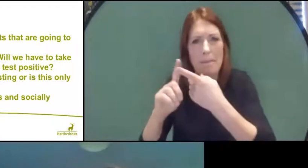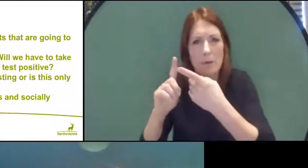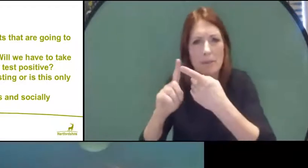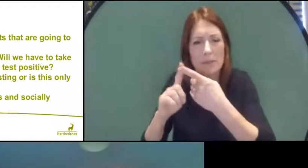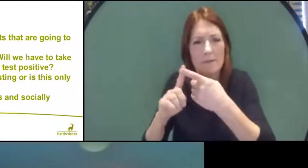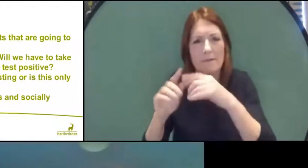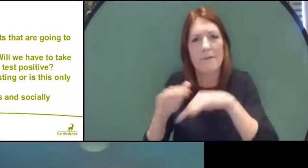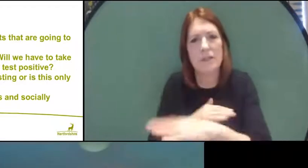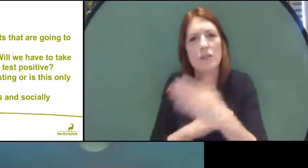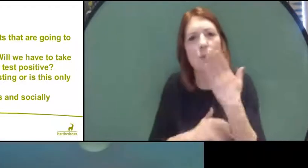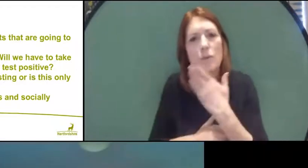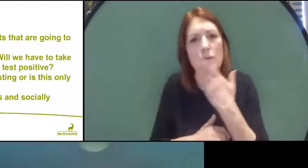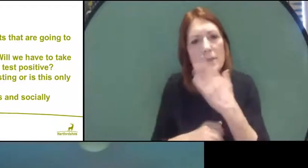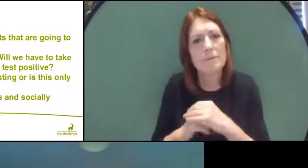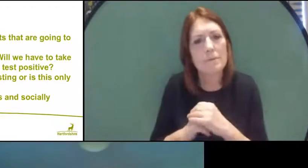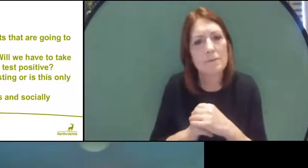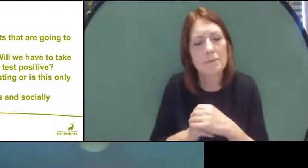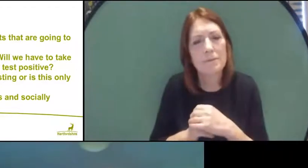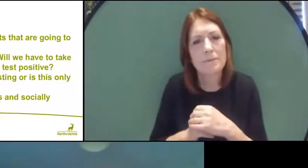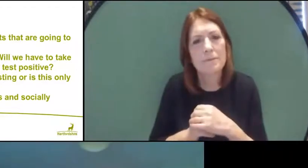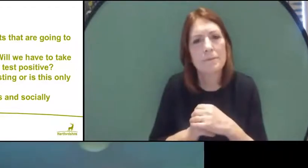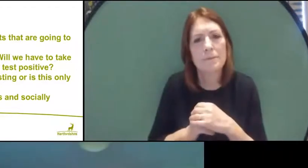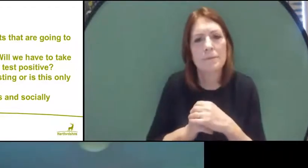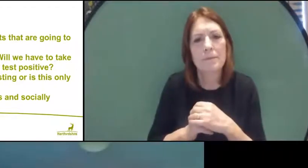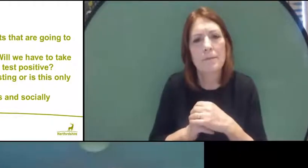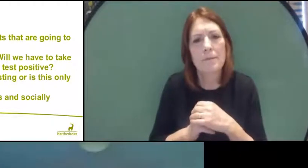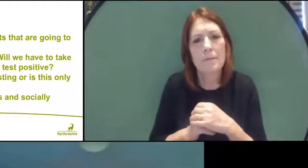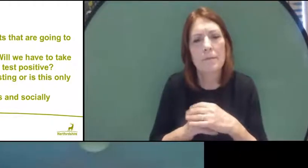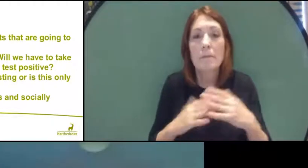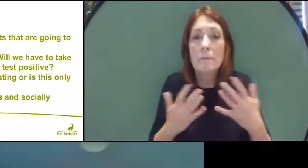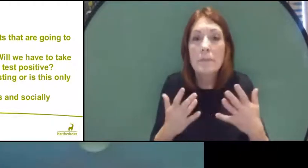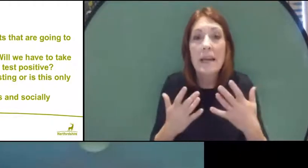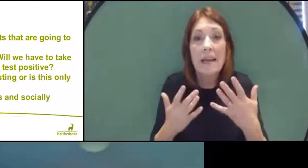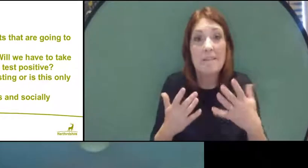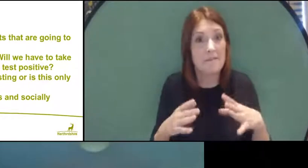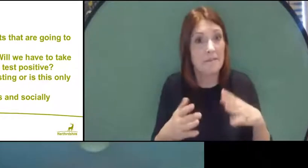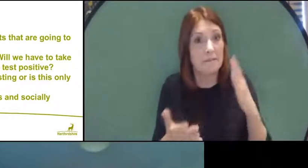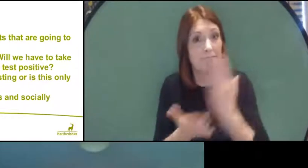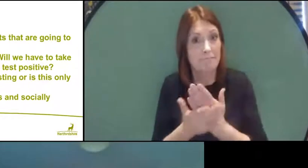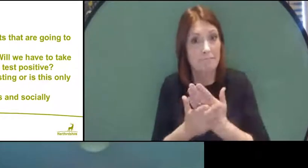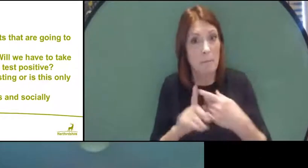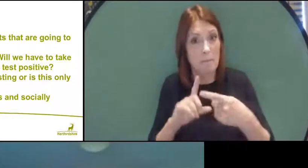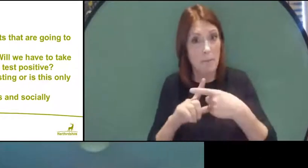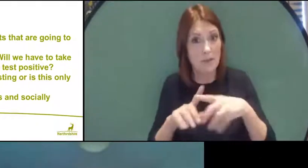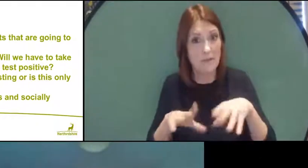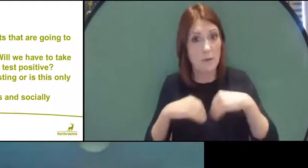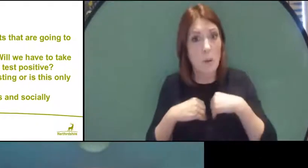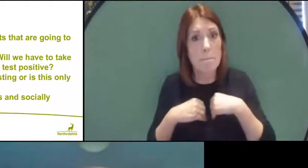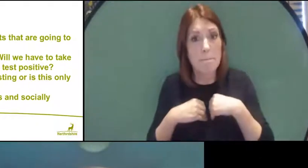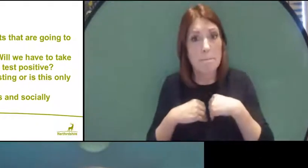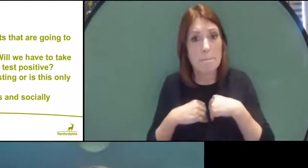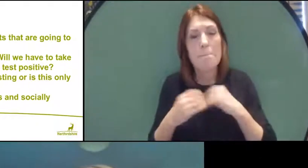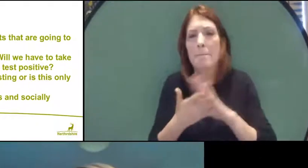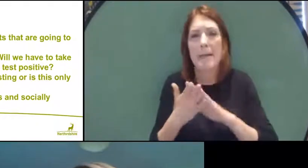But importantly, if you're positive, you'd be asked not to come to school